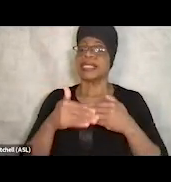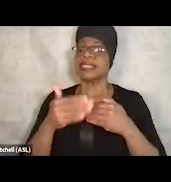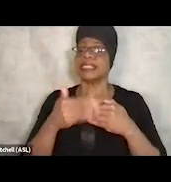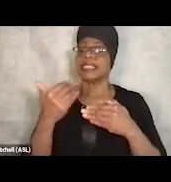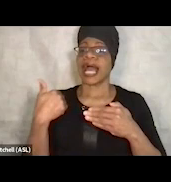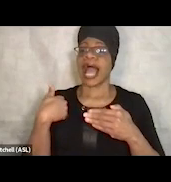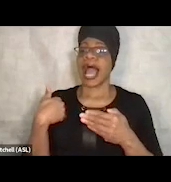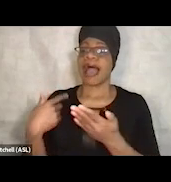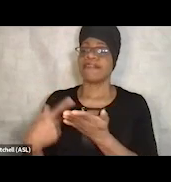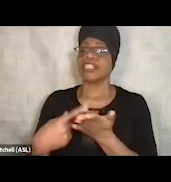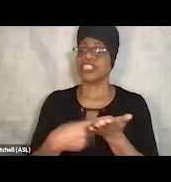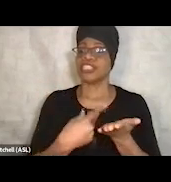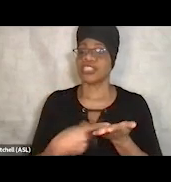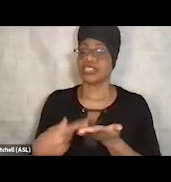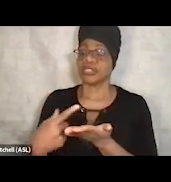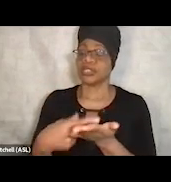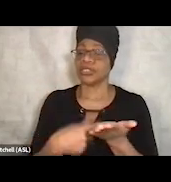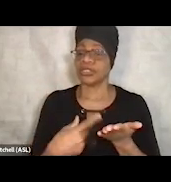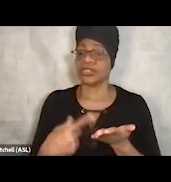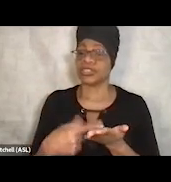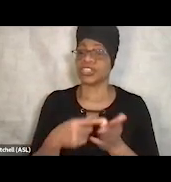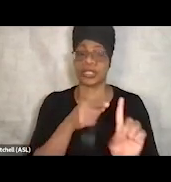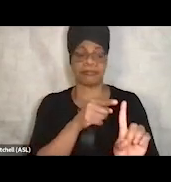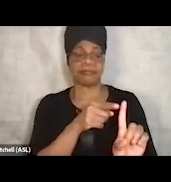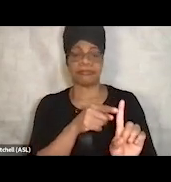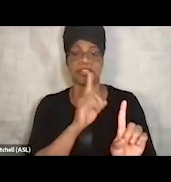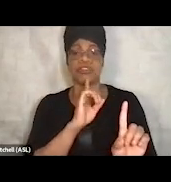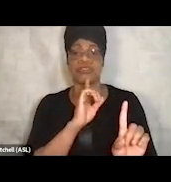around these really high-intense issues